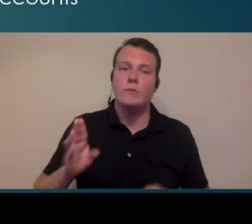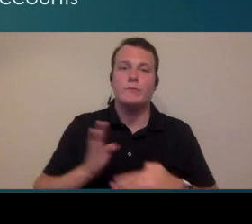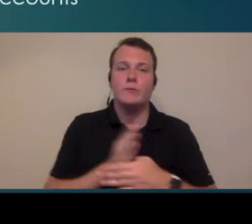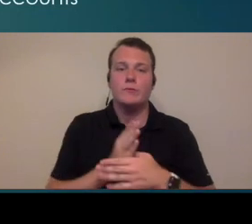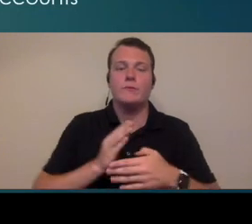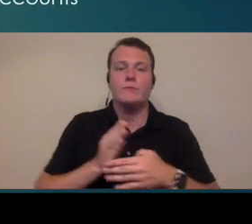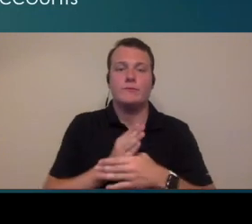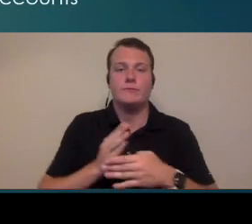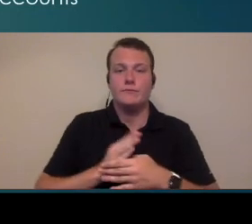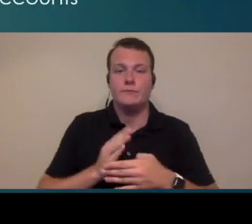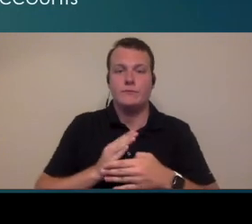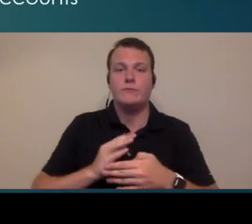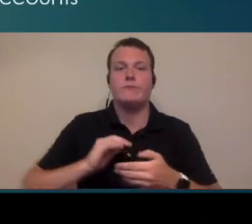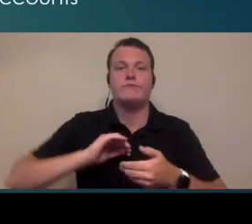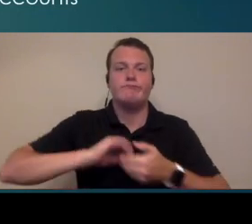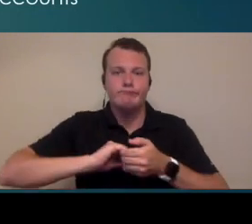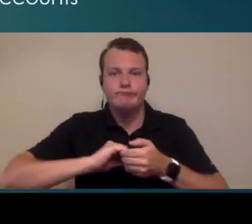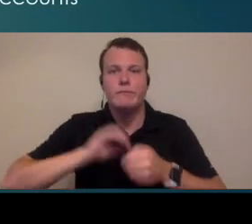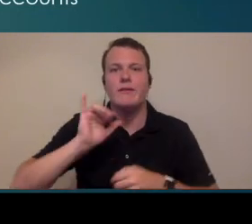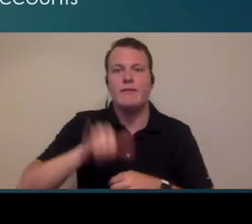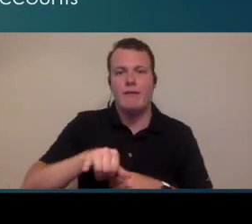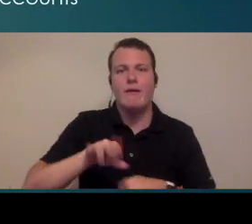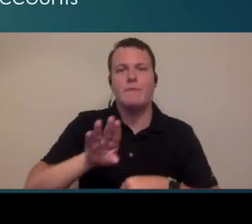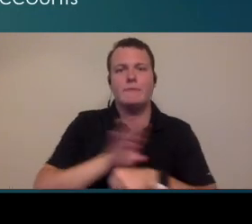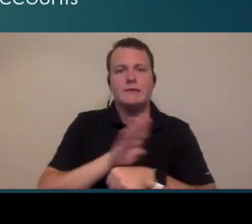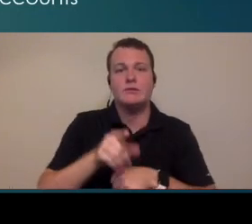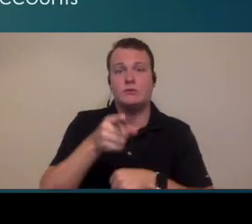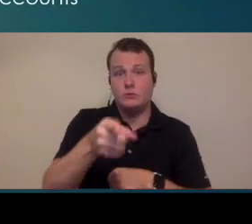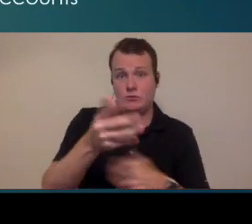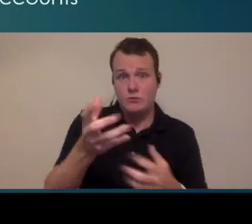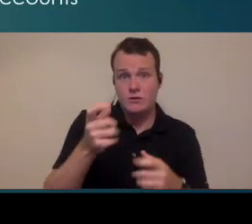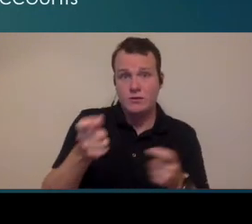practice or partners in the practice do you want to be the one handling things